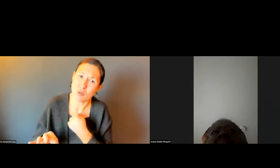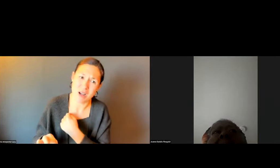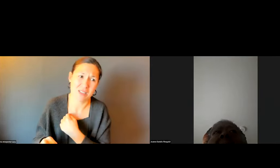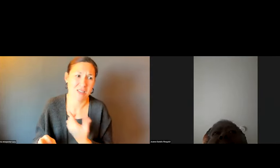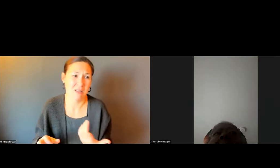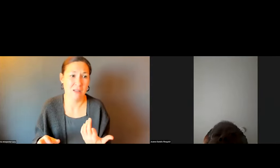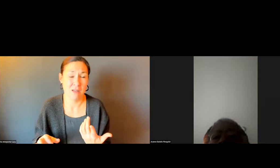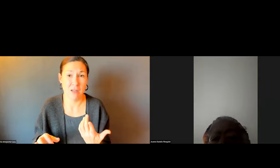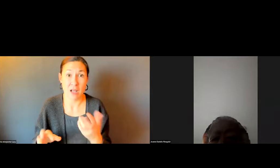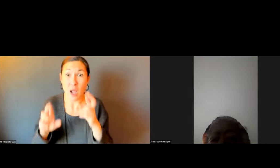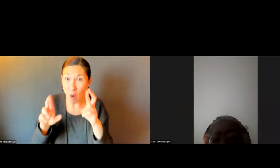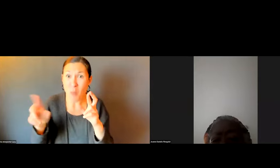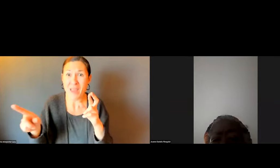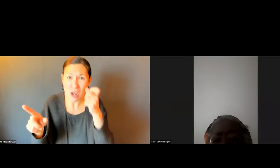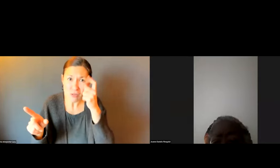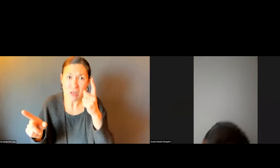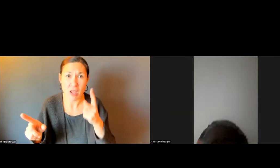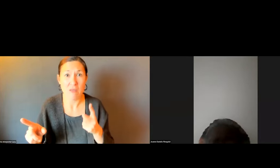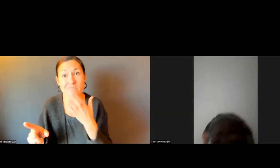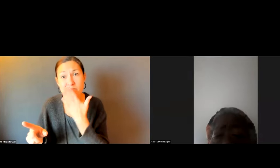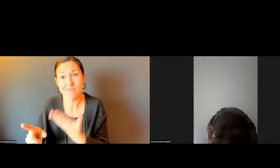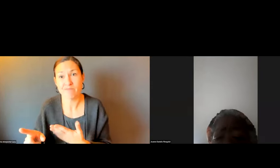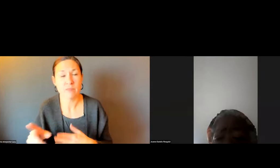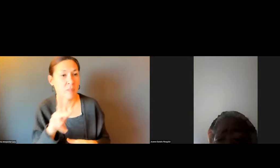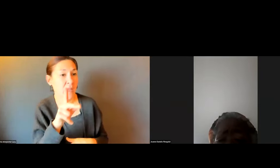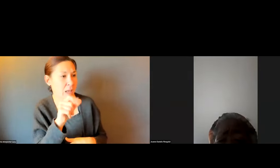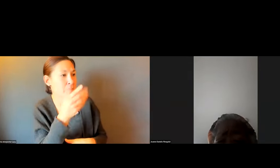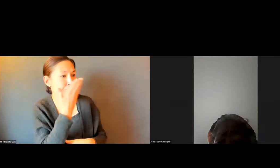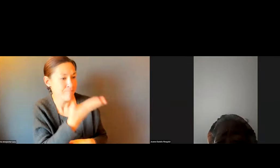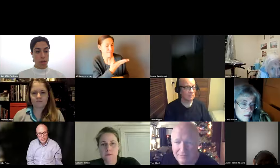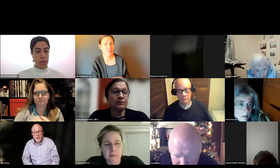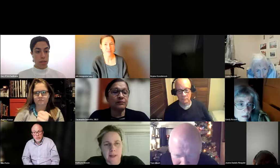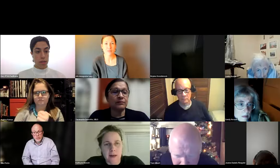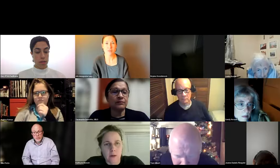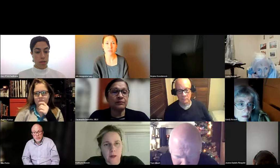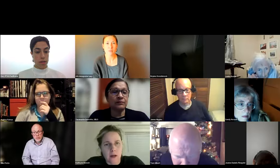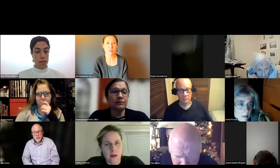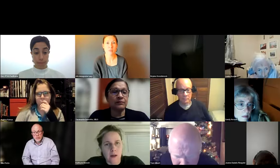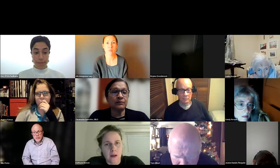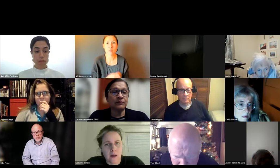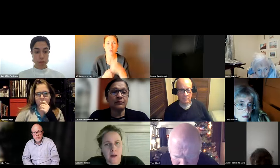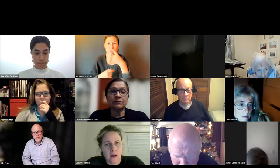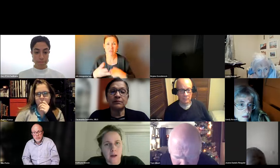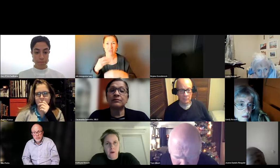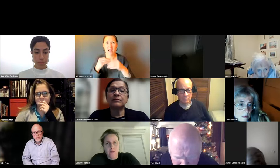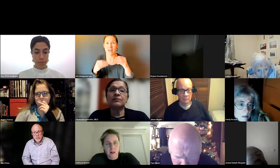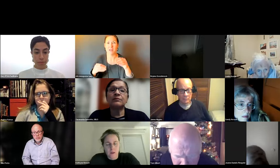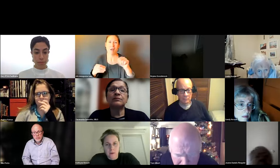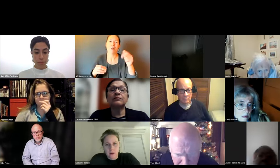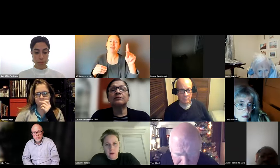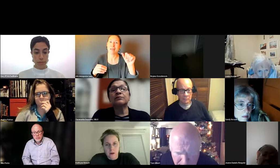THEY ARE IMPORTANT. I'M HOPING THEY SEE THEM THIS WAY. THANKS.